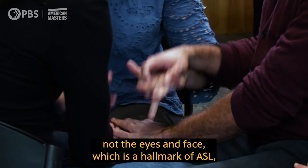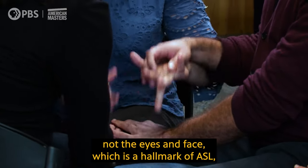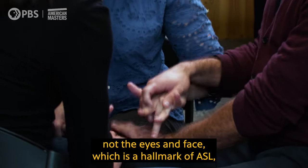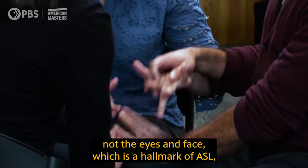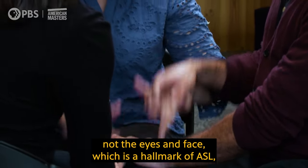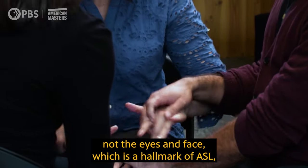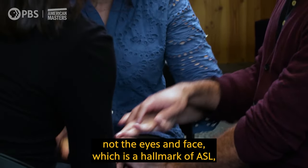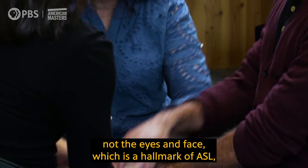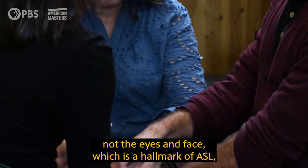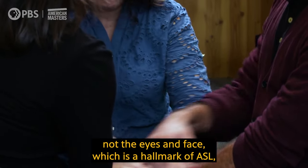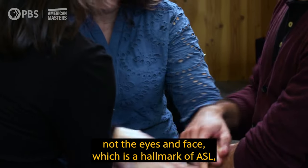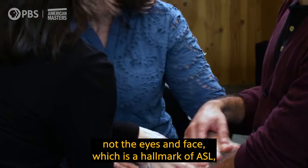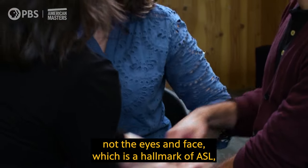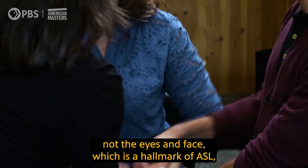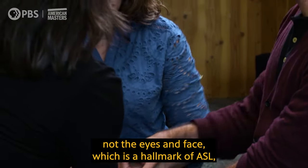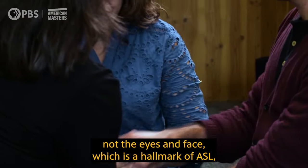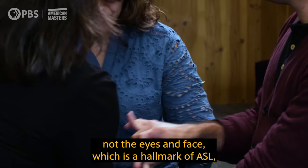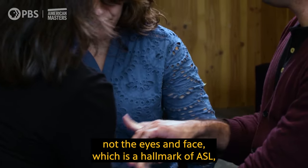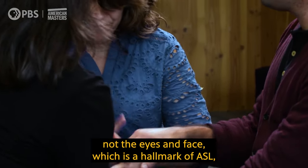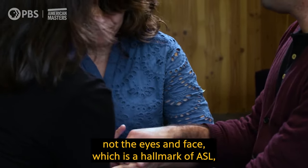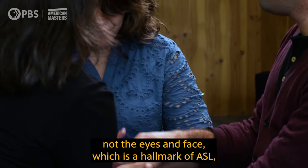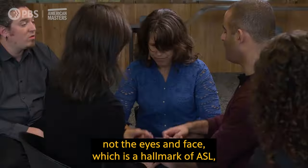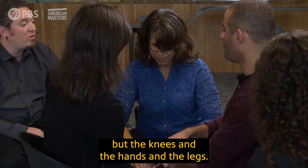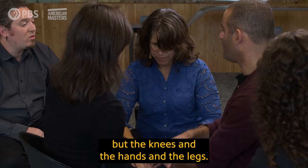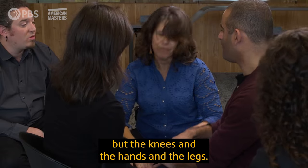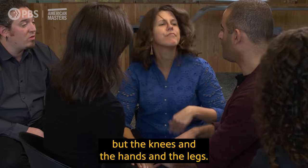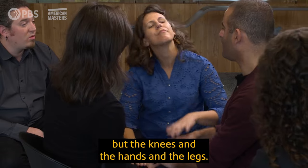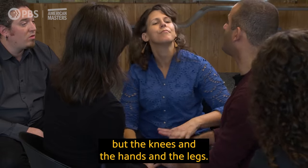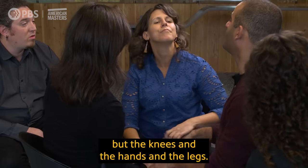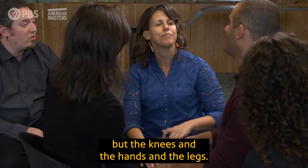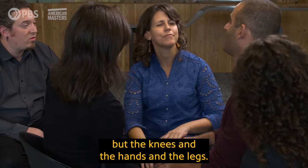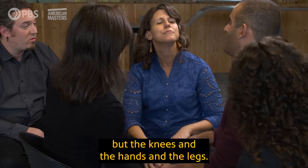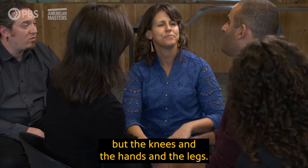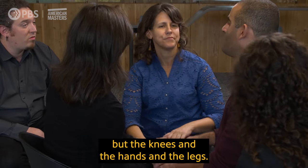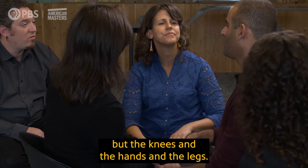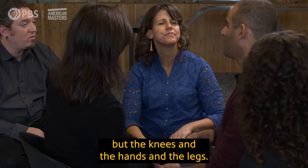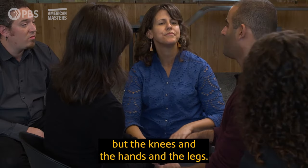not the eyes and face, which is a hallmark of ASL, but the knees and the hands and the legs.